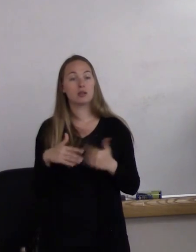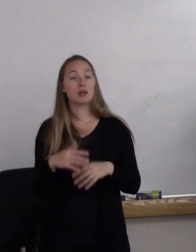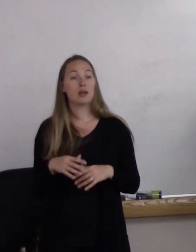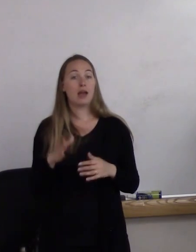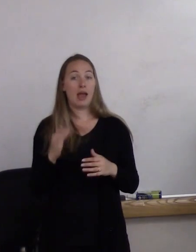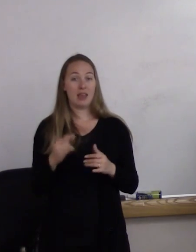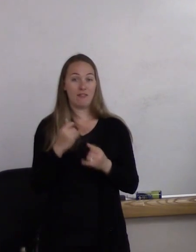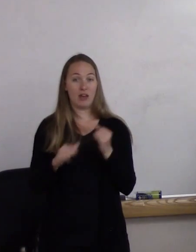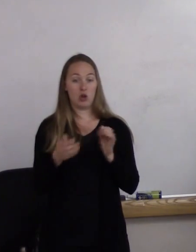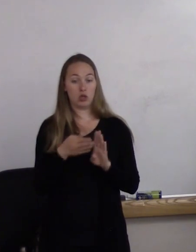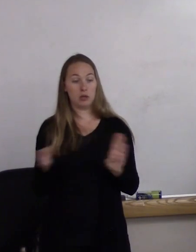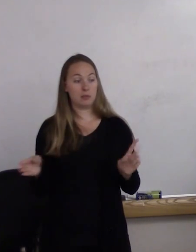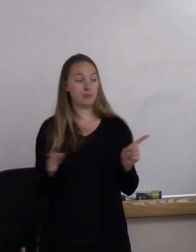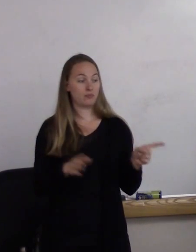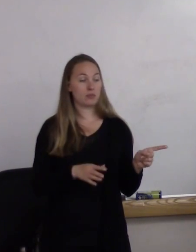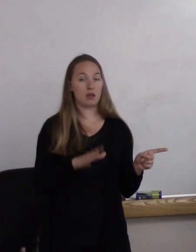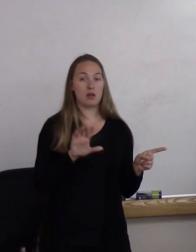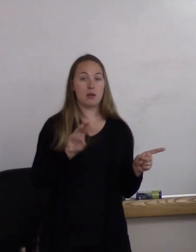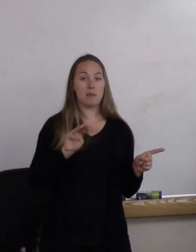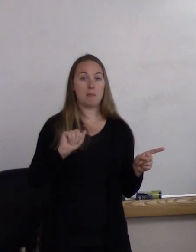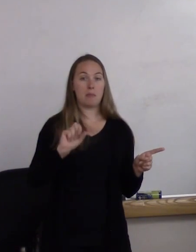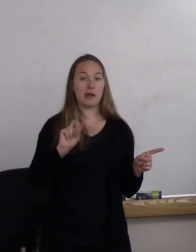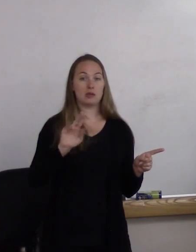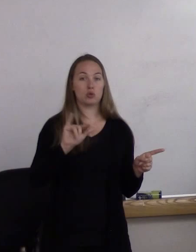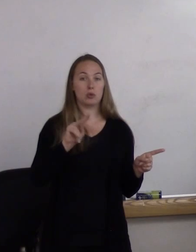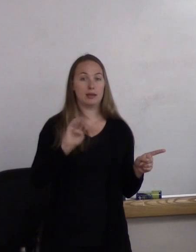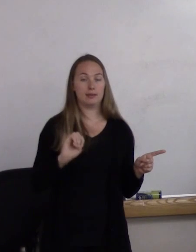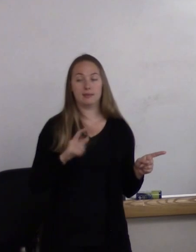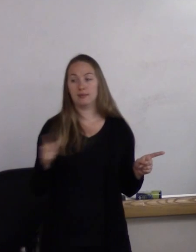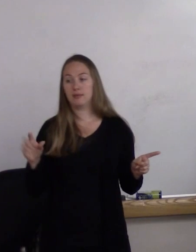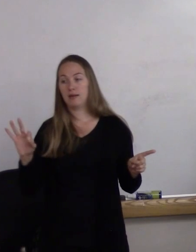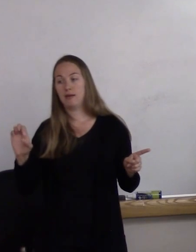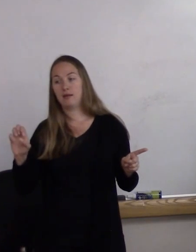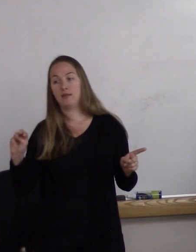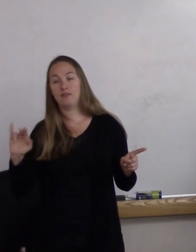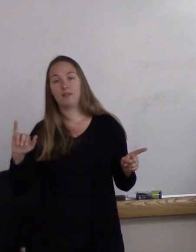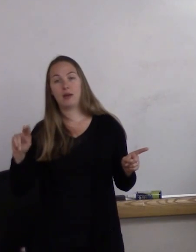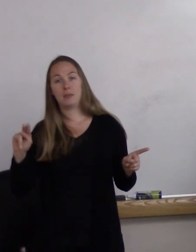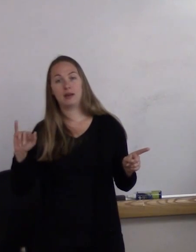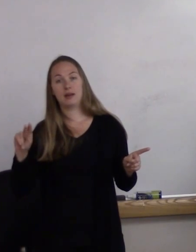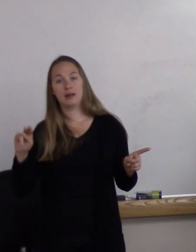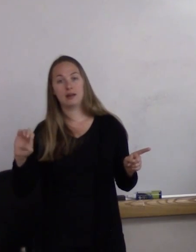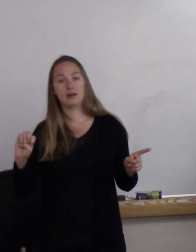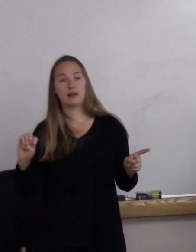are masculine to feminine, and in the middle is generally androgynous.